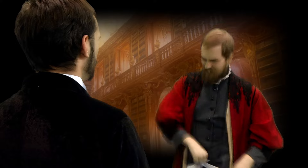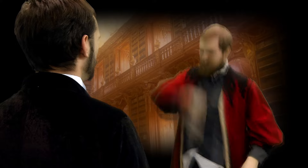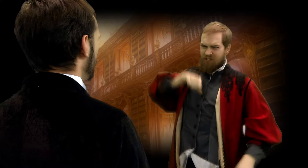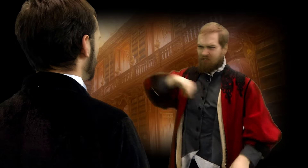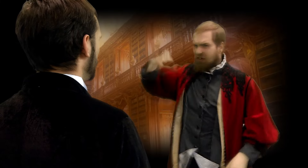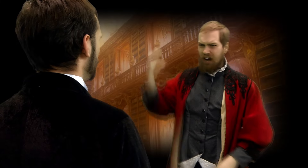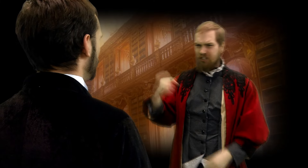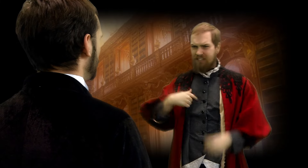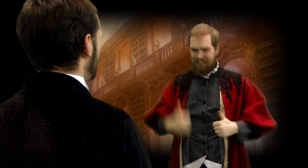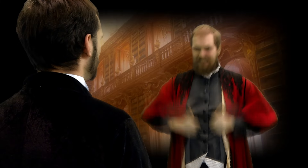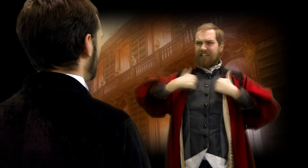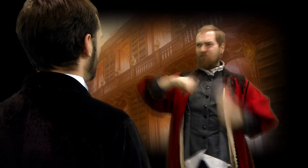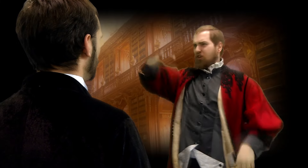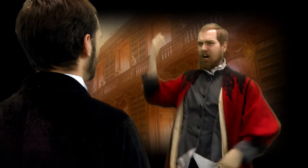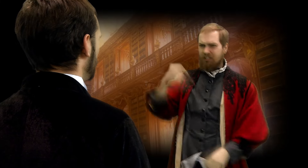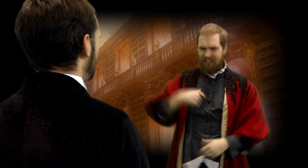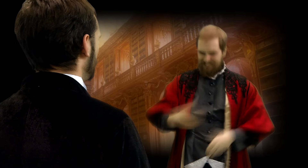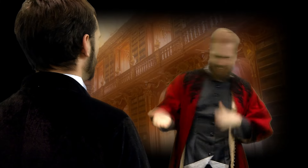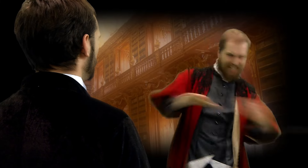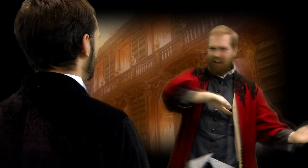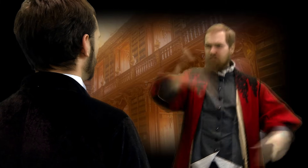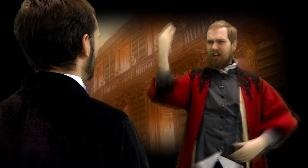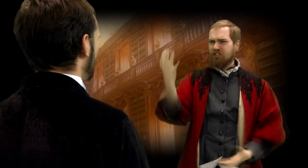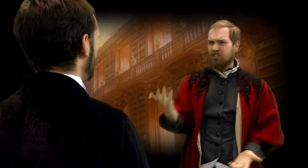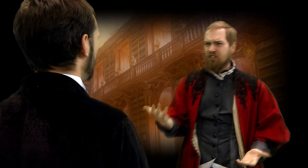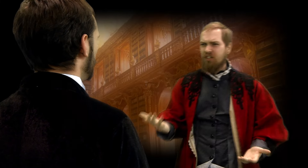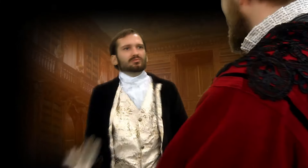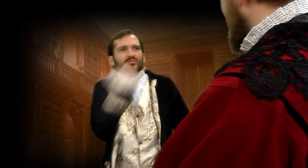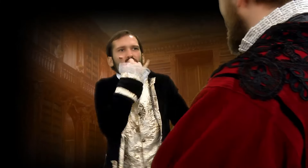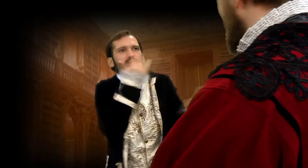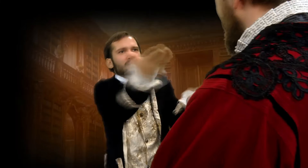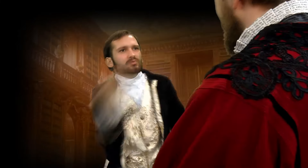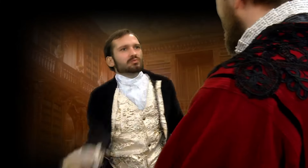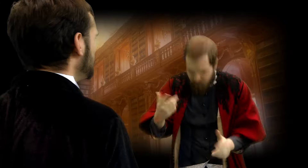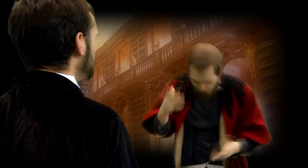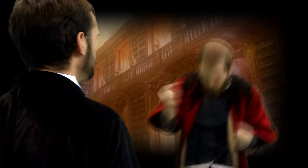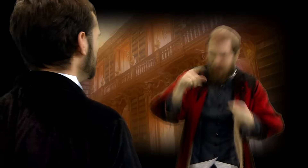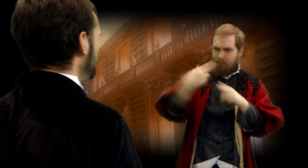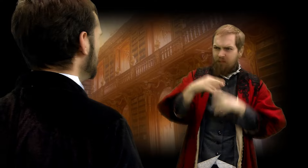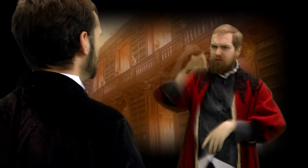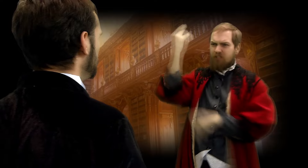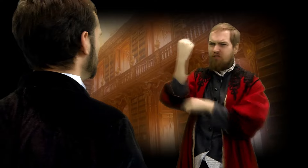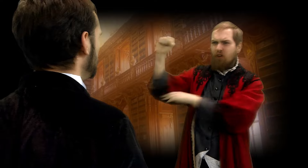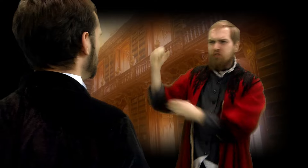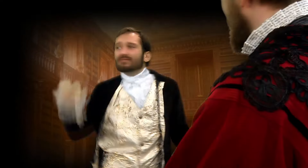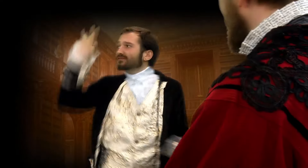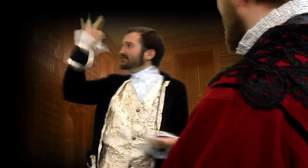I'm proud to be French, I've lived French, I'll die French! What's wrong with you? What about the French Revolution?